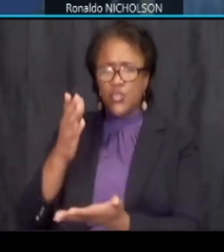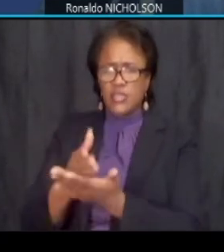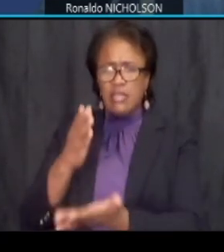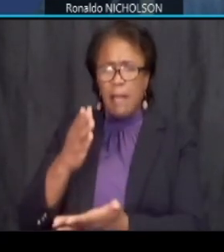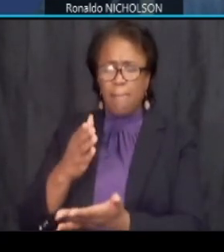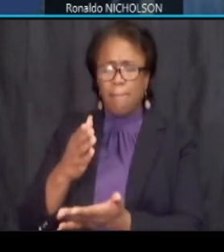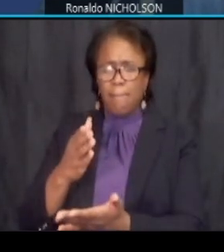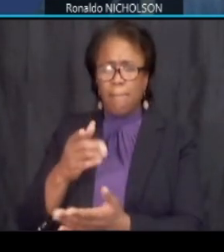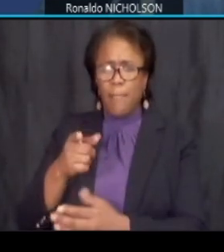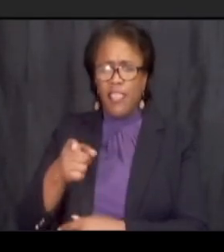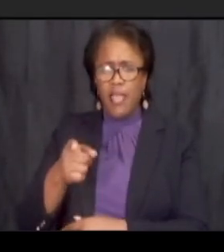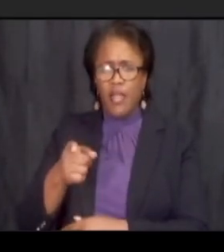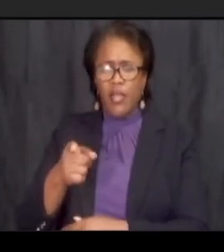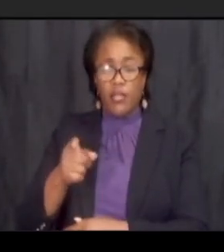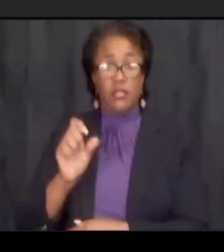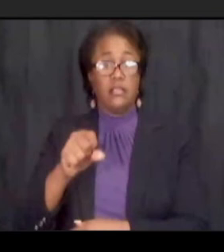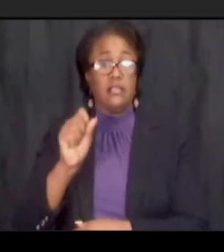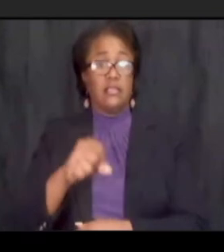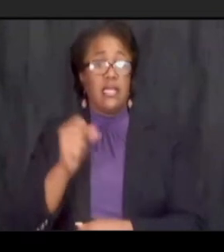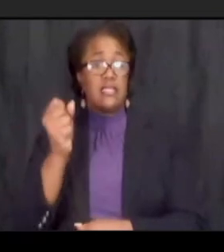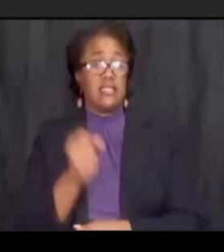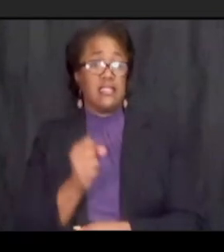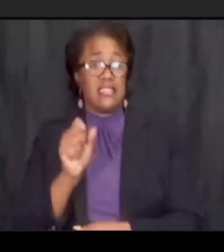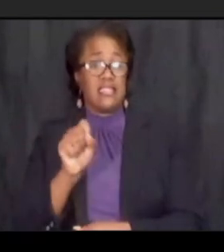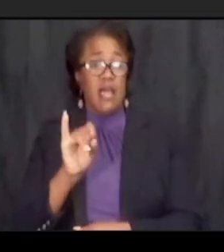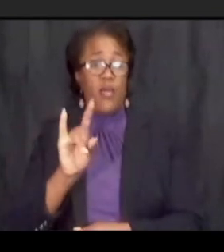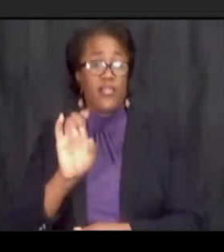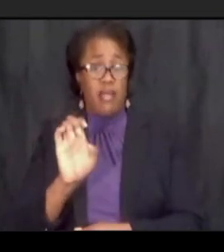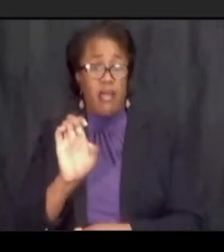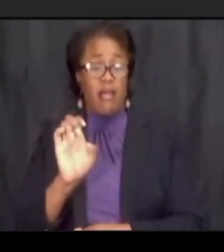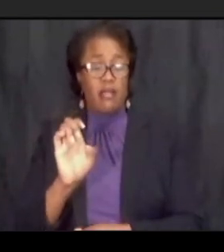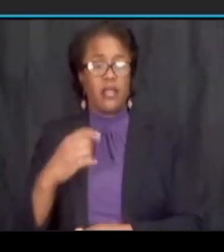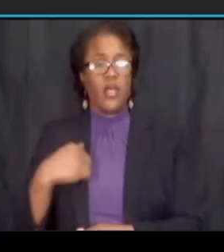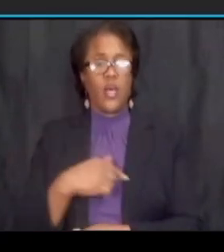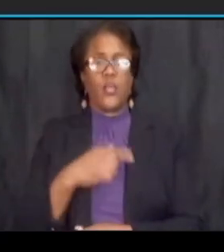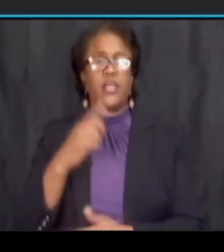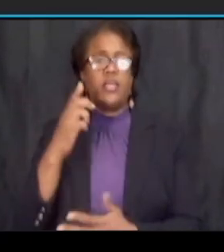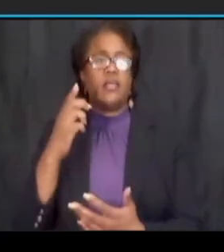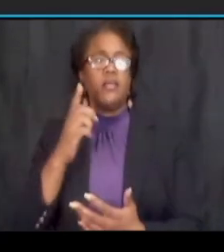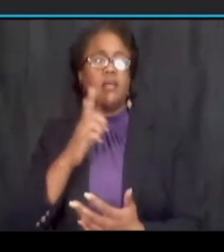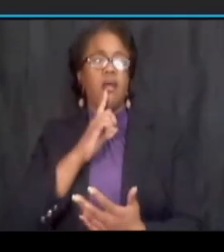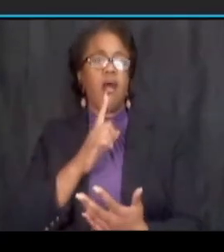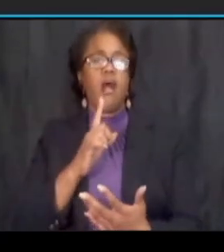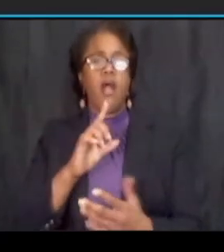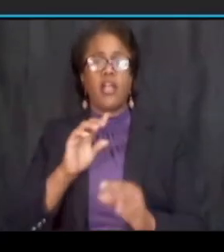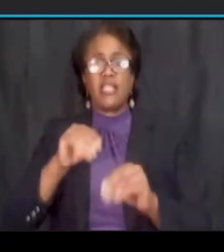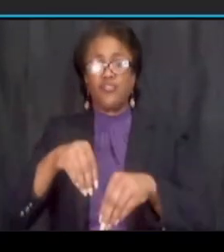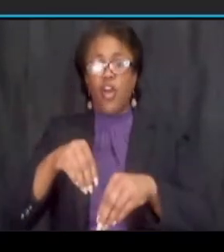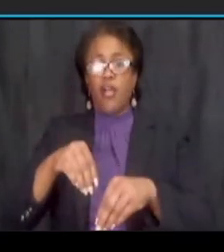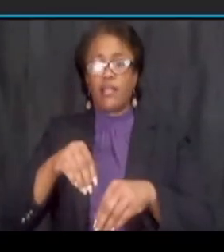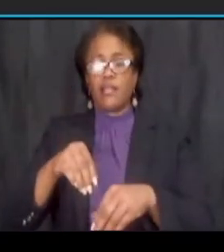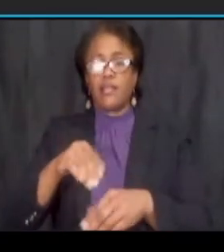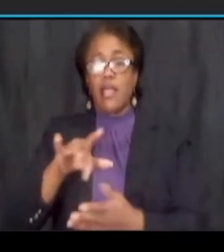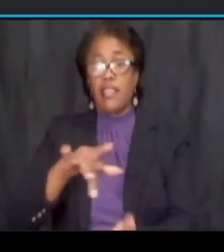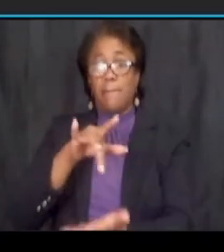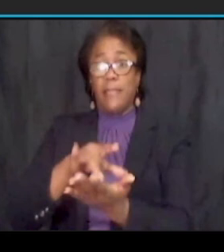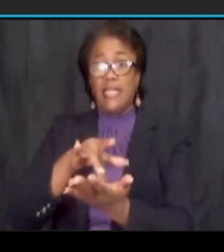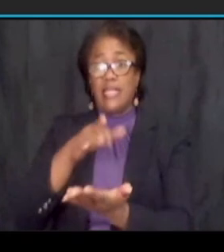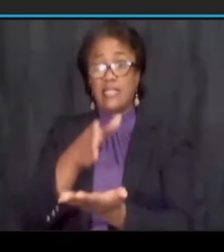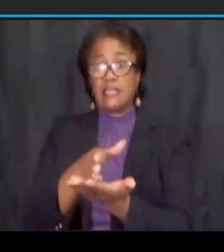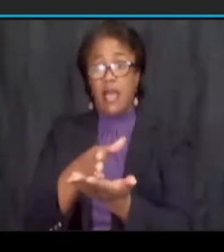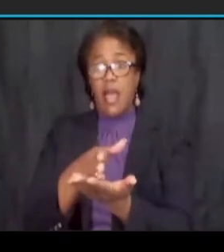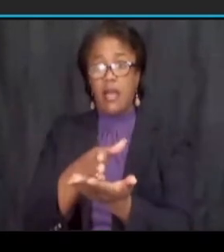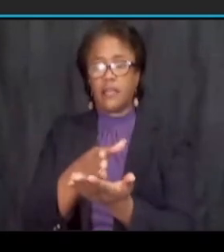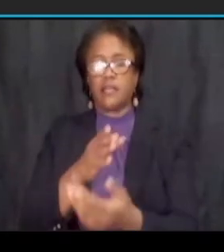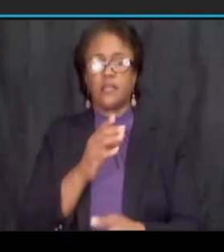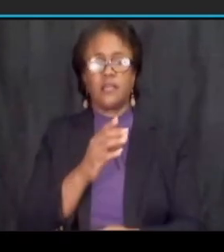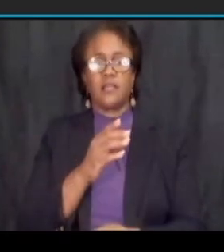yeah so the south side because we are what we are installing the the median stop uh good thing is we